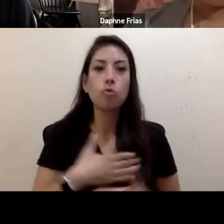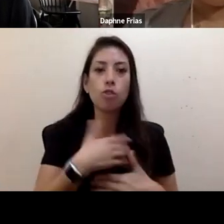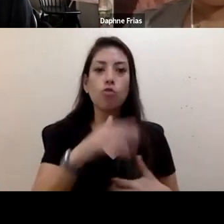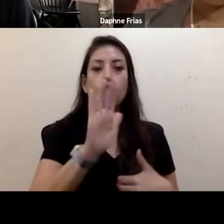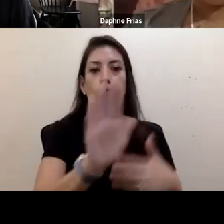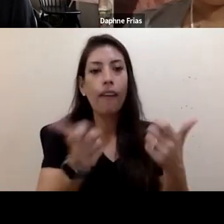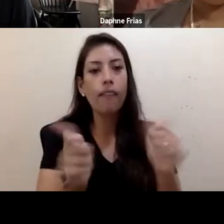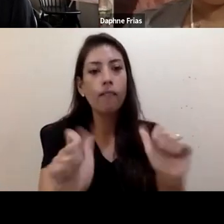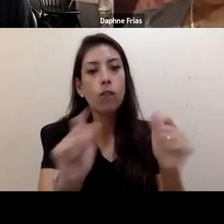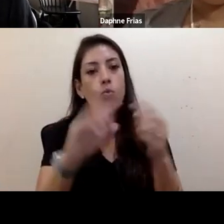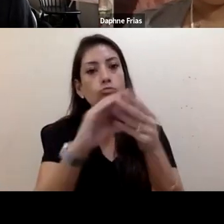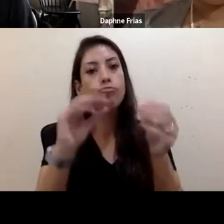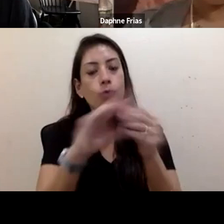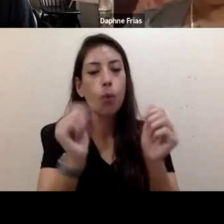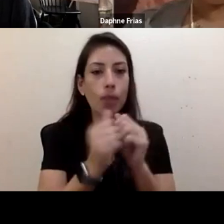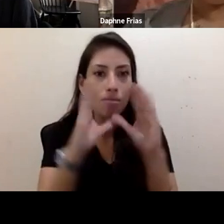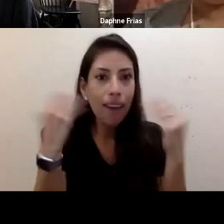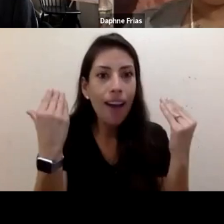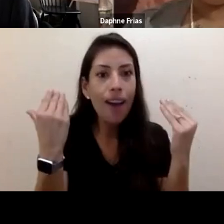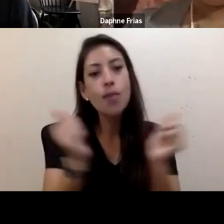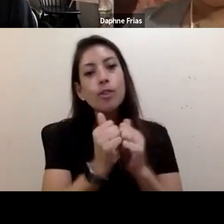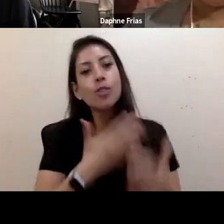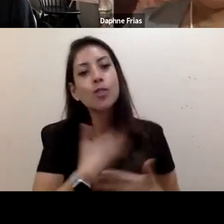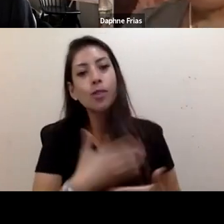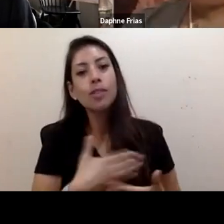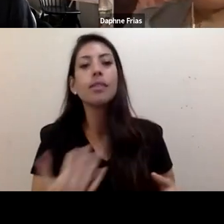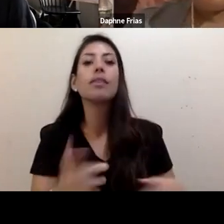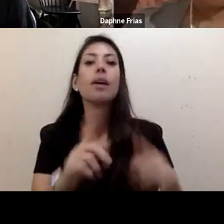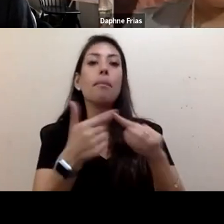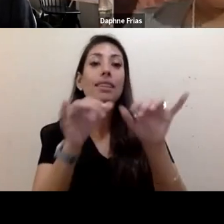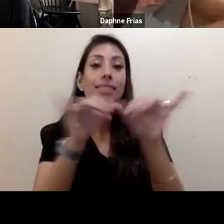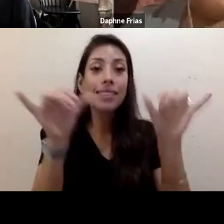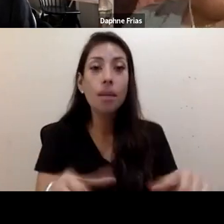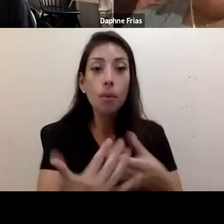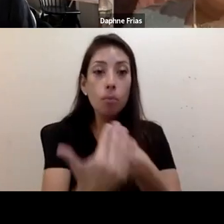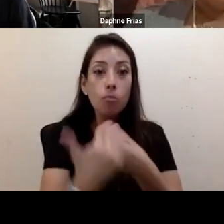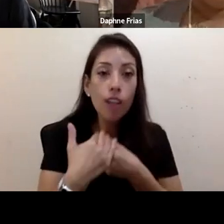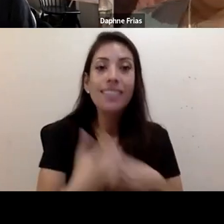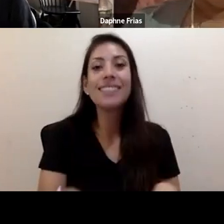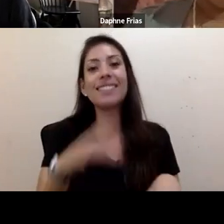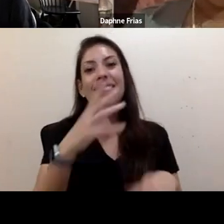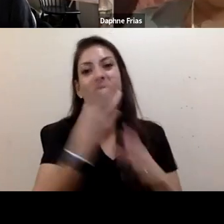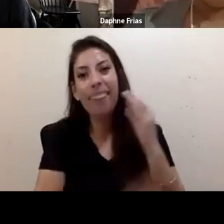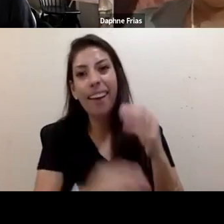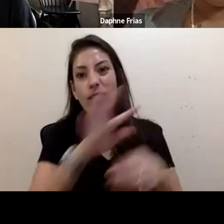to talk with a smile and with joy about things like systemic oppression, and climate change, and lack of inclusion. These are heavy topics,